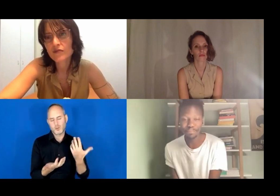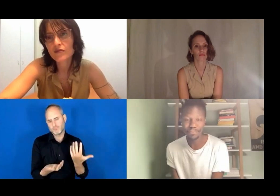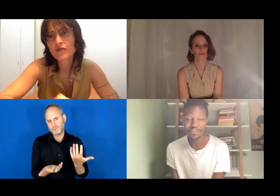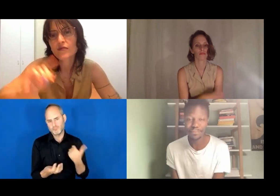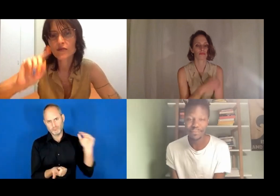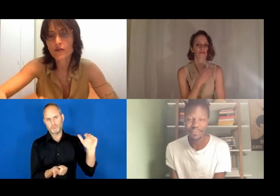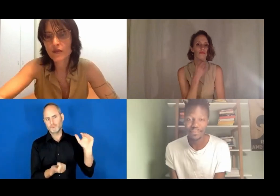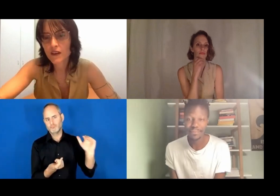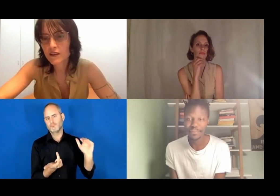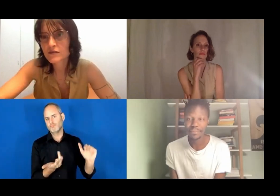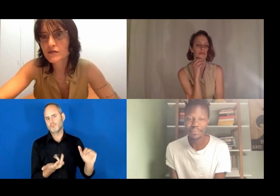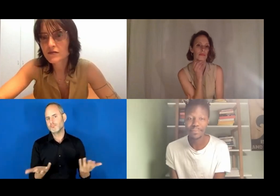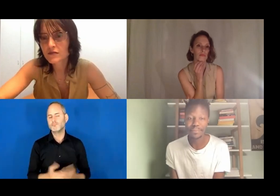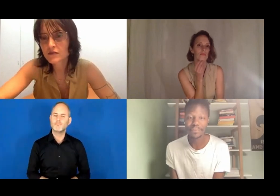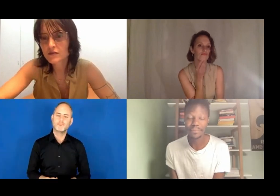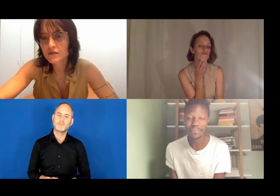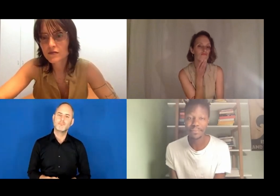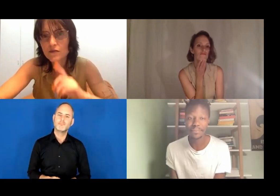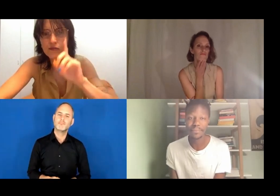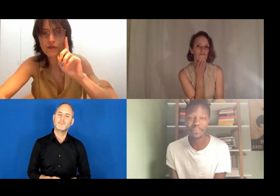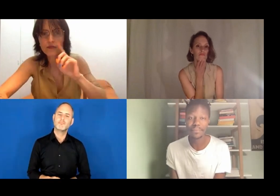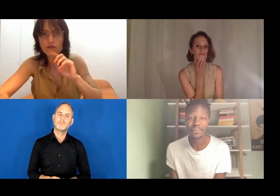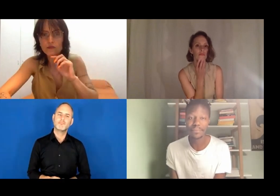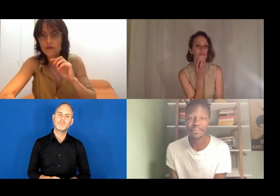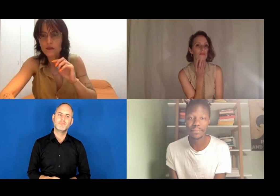Kassandra Wedel: Networking, yes.